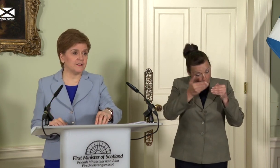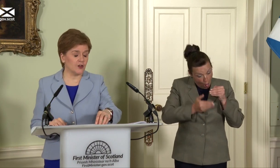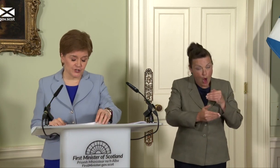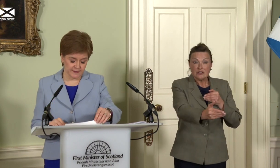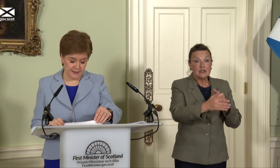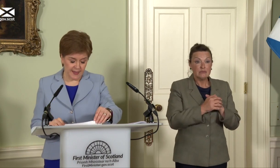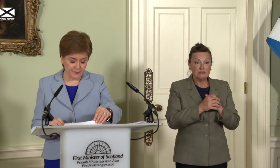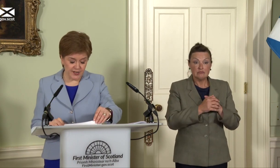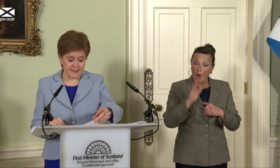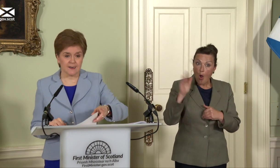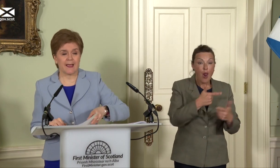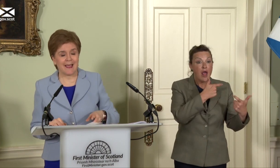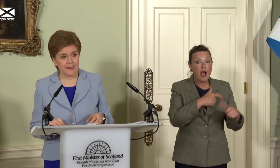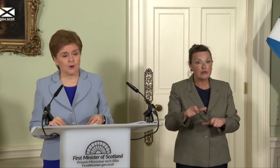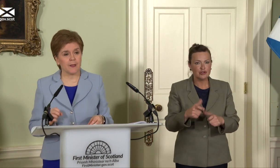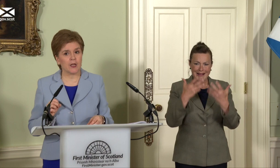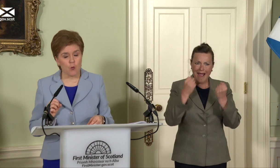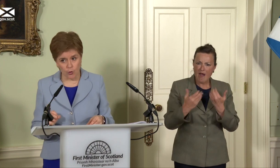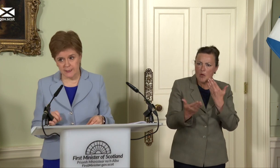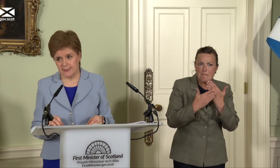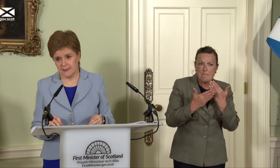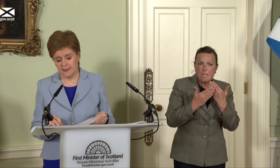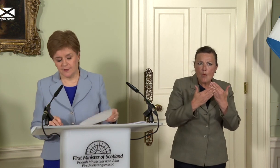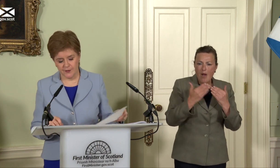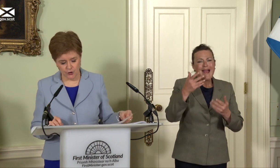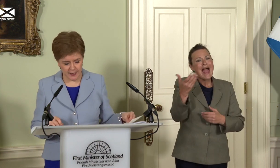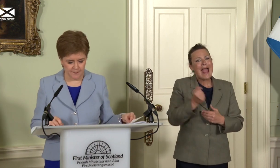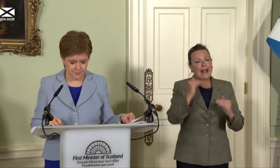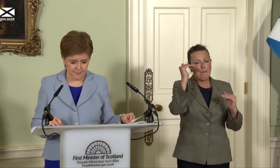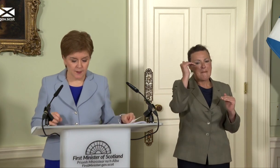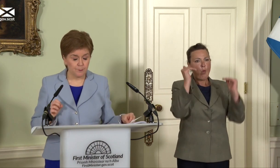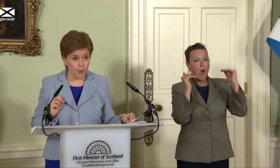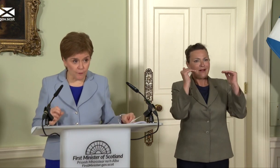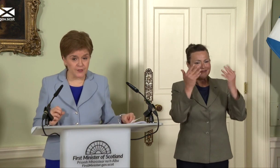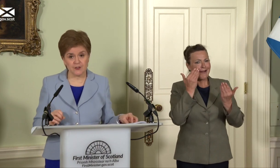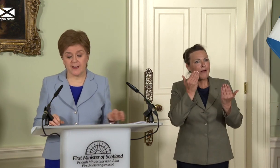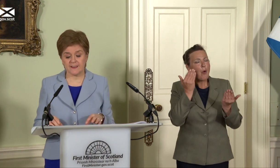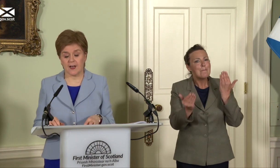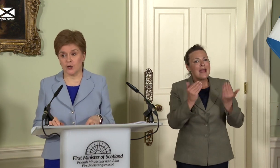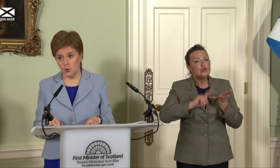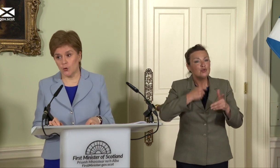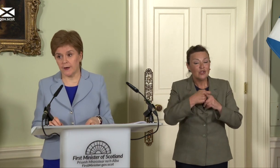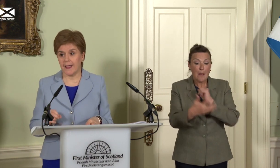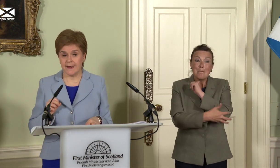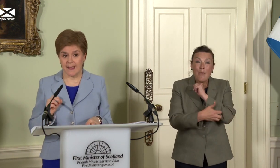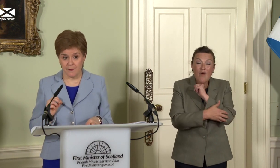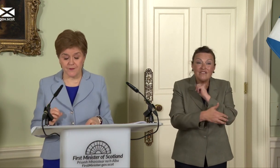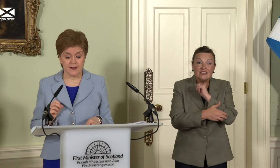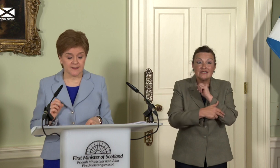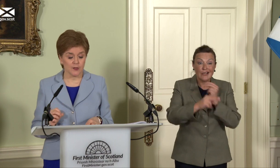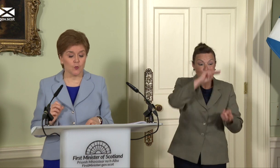countries have greater income equality than the UK. Poverty rates are lower in every single one